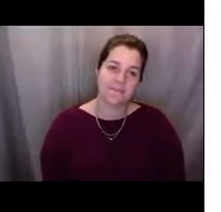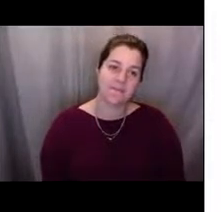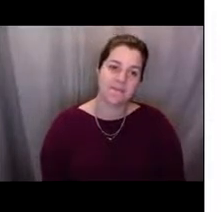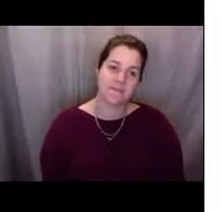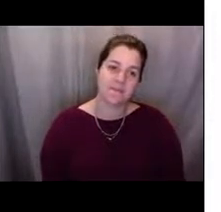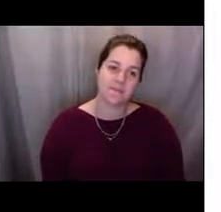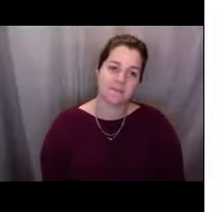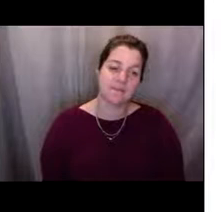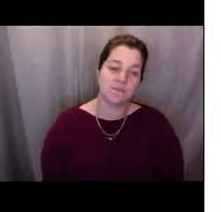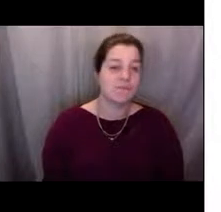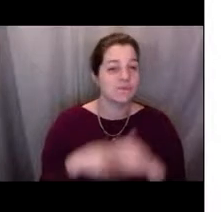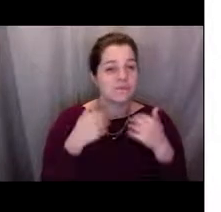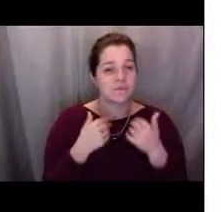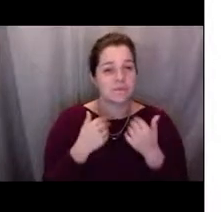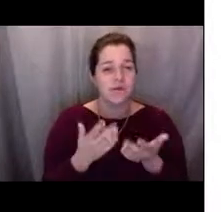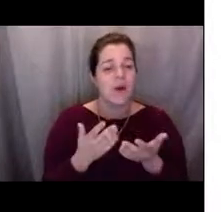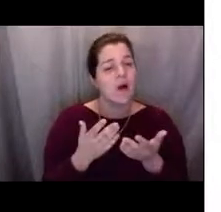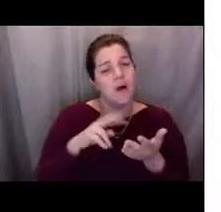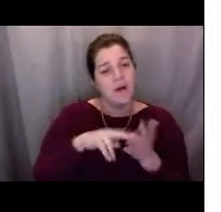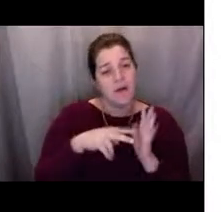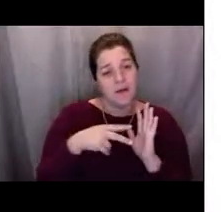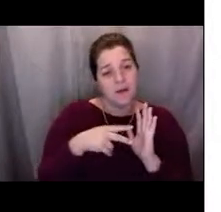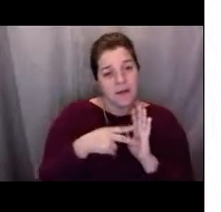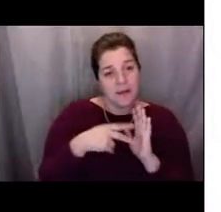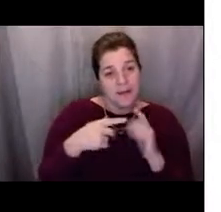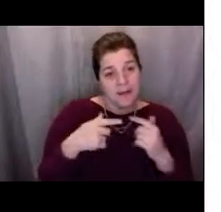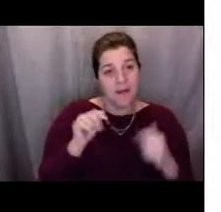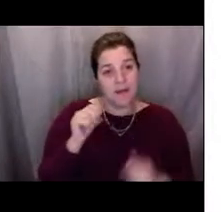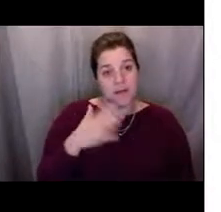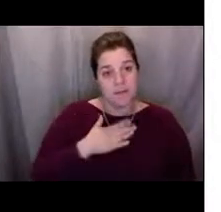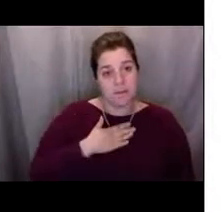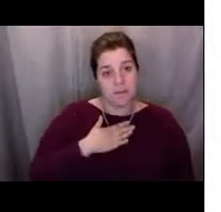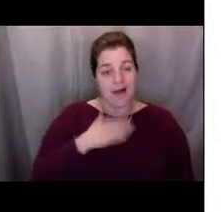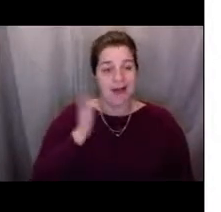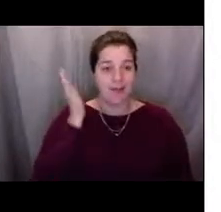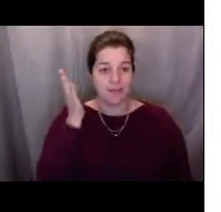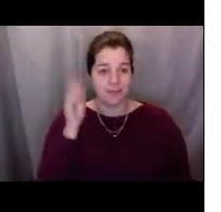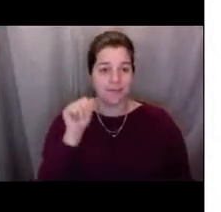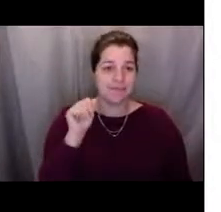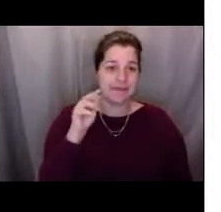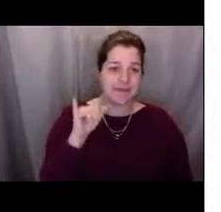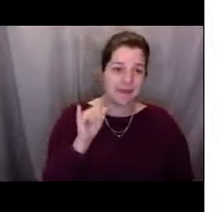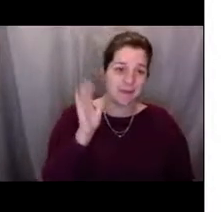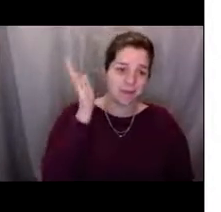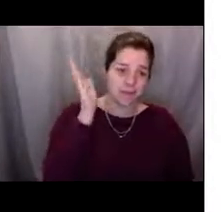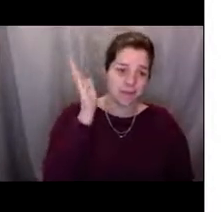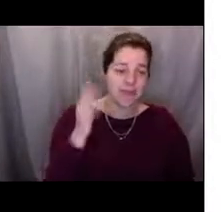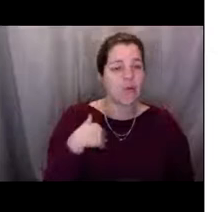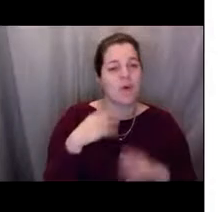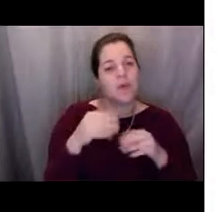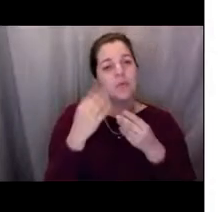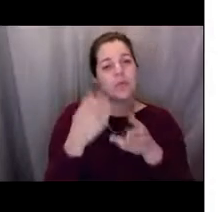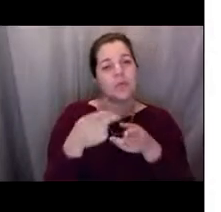So that gave you, and Amy's presentation give you a brief concept of what it is to manage the resource